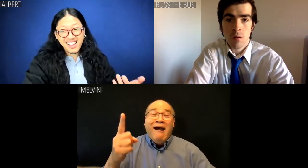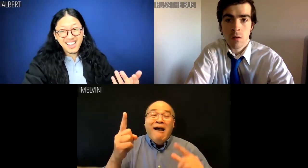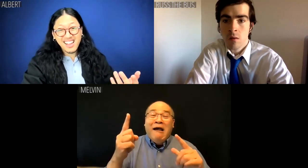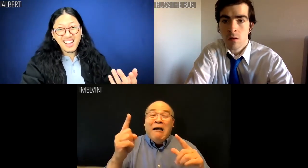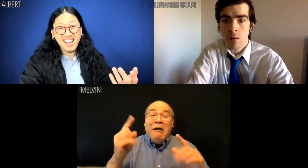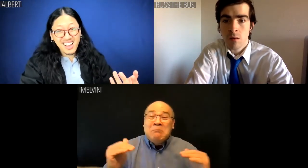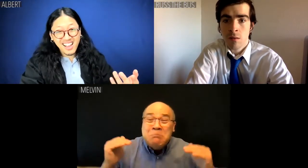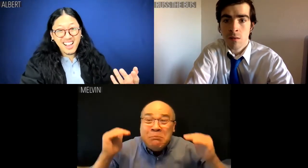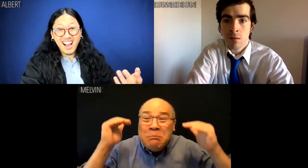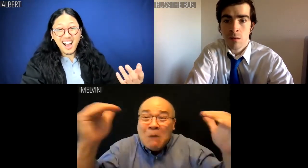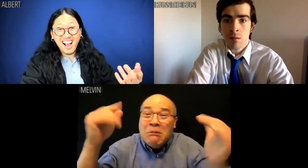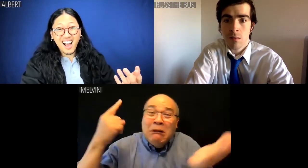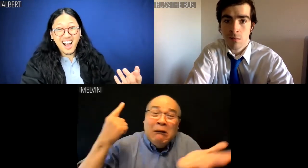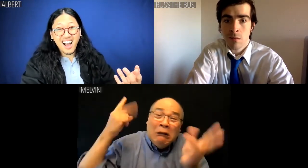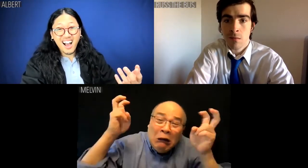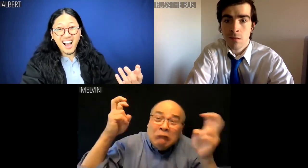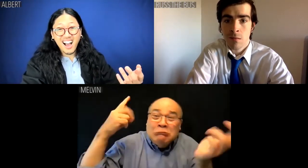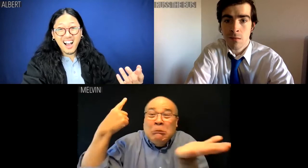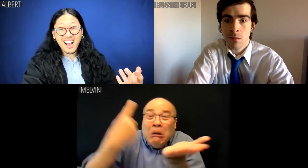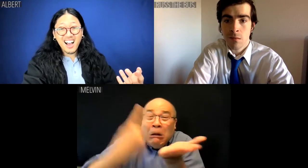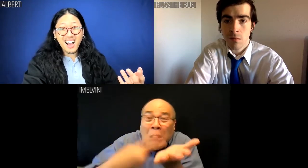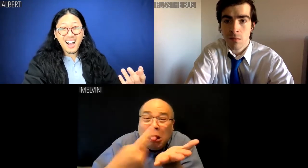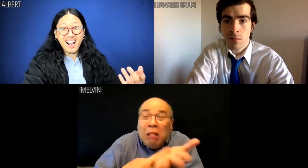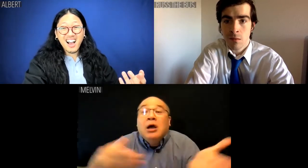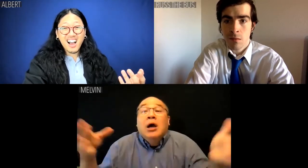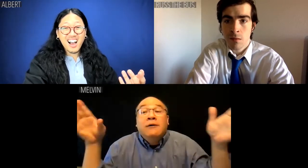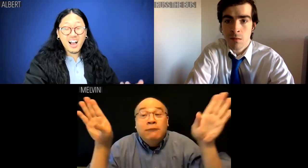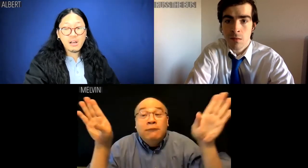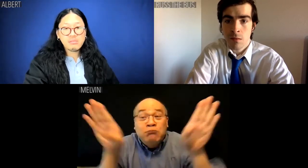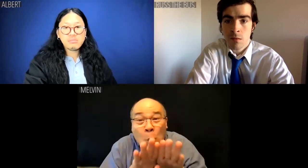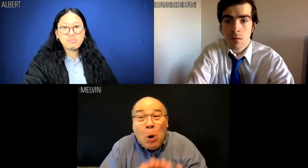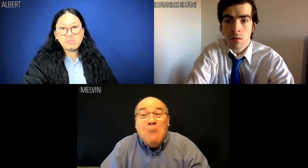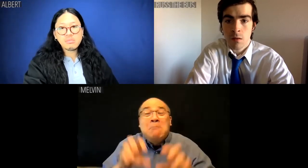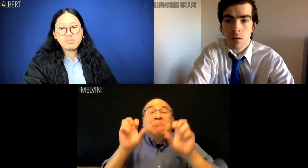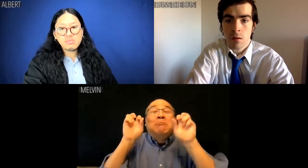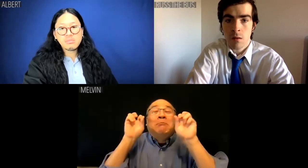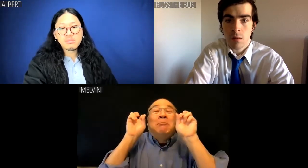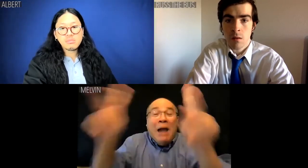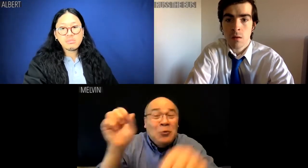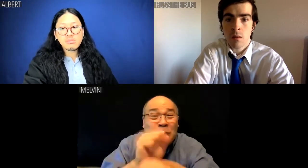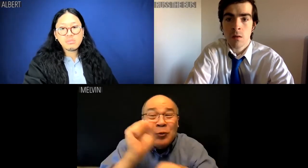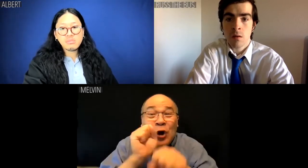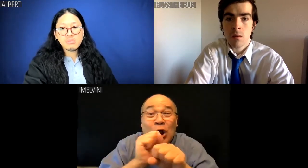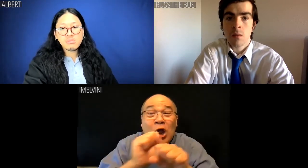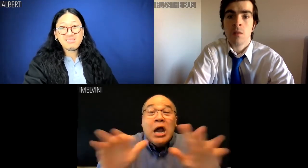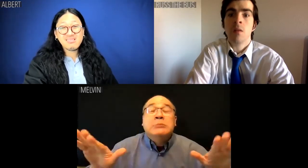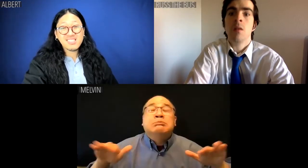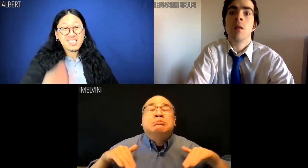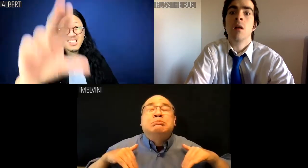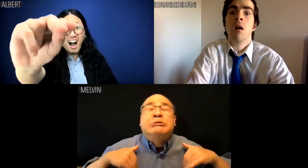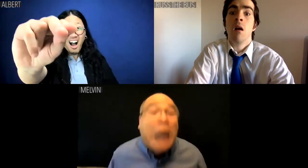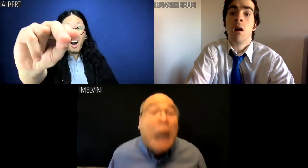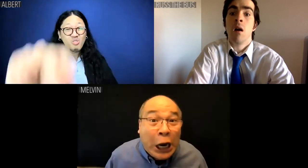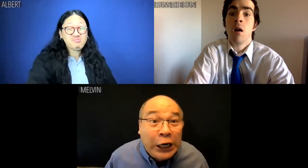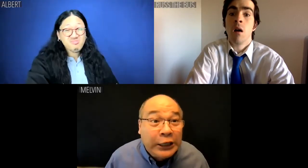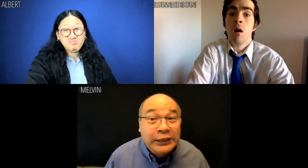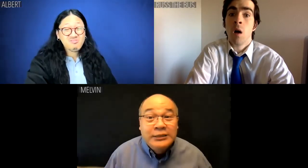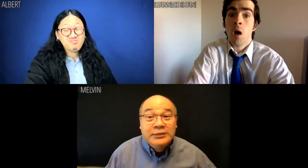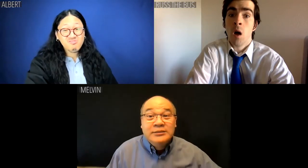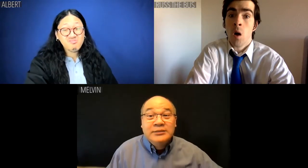Melvin: That's it. I'm tired of this. The promotions issue is closed. Everyone get back to work. Albert: No.